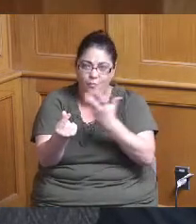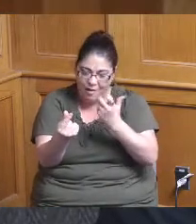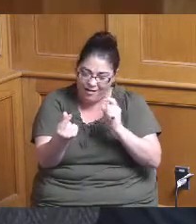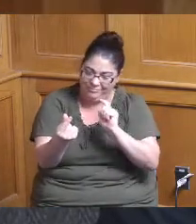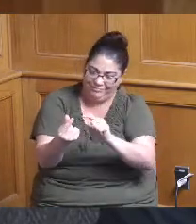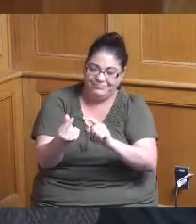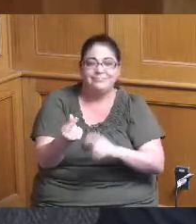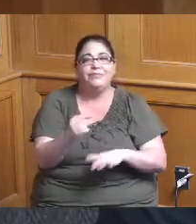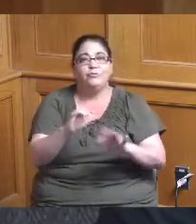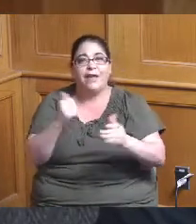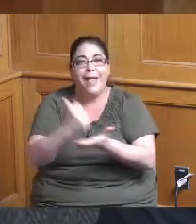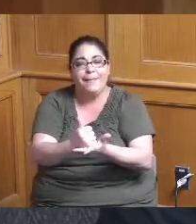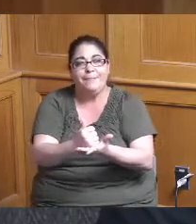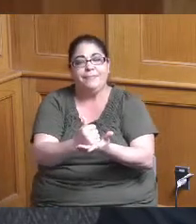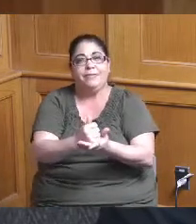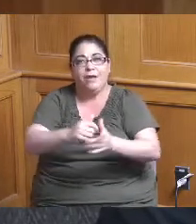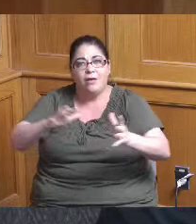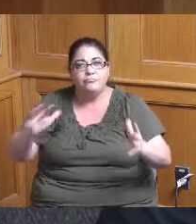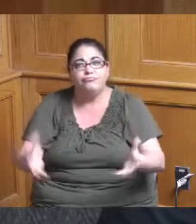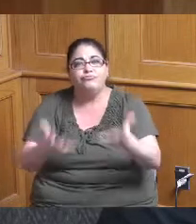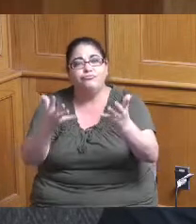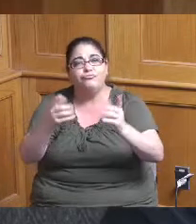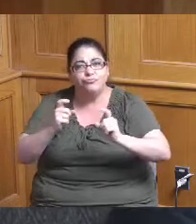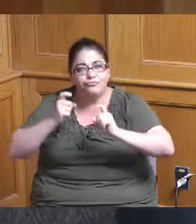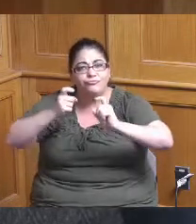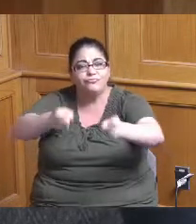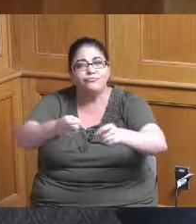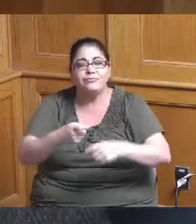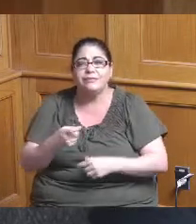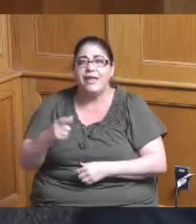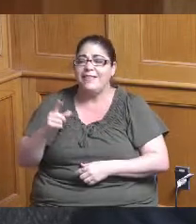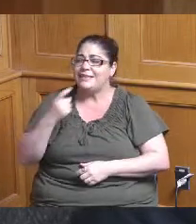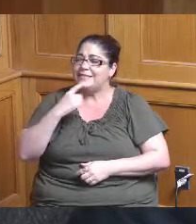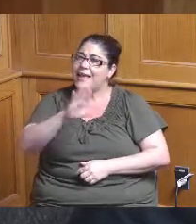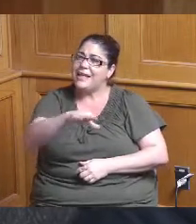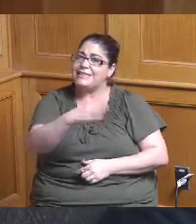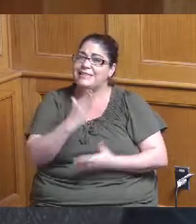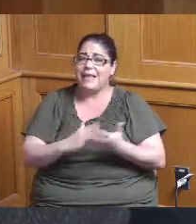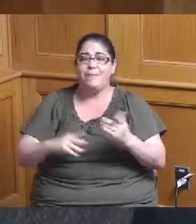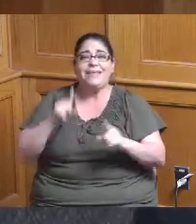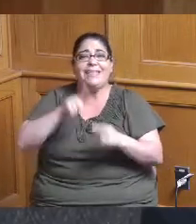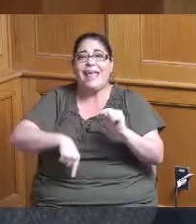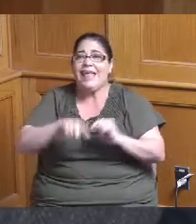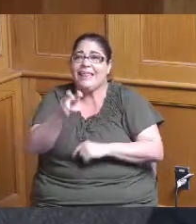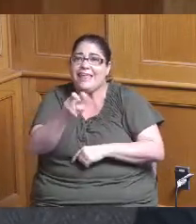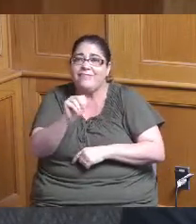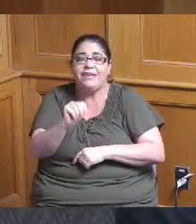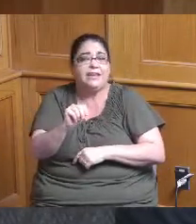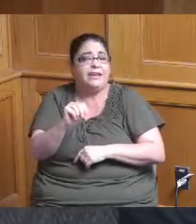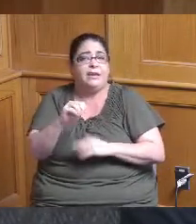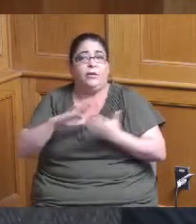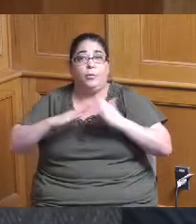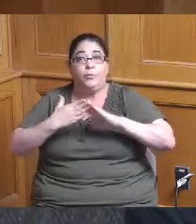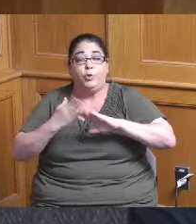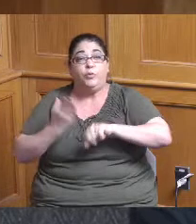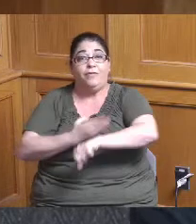that we need to do the revitalization grants and the administration said you know there are some communities that can't even get to that point because they don't have the infrastructure to do